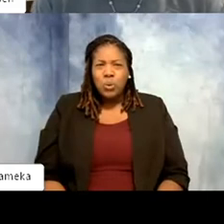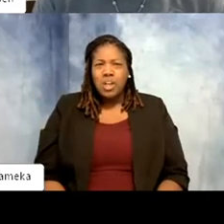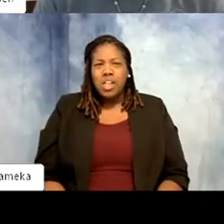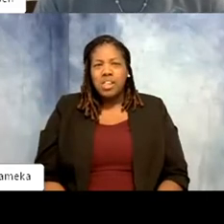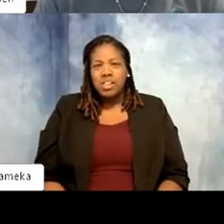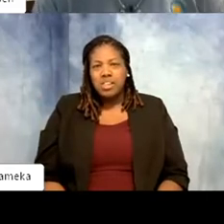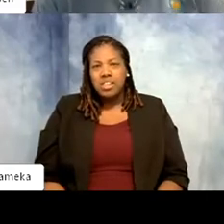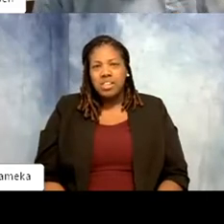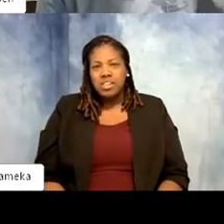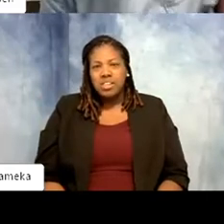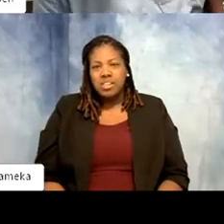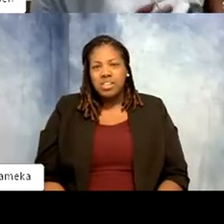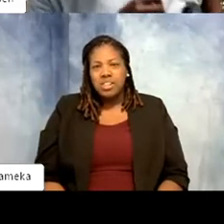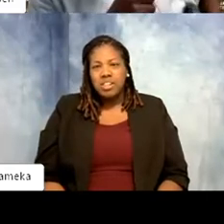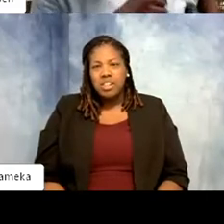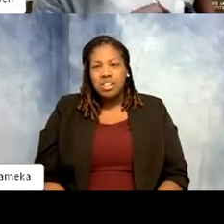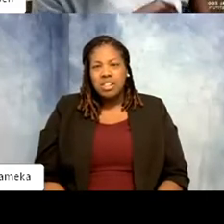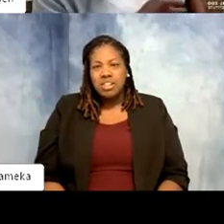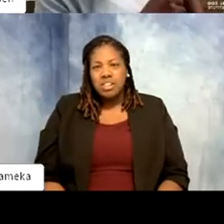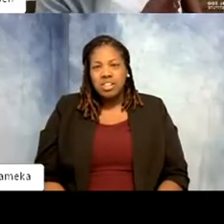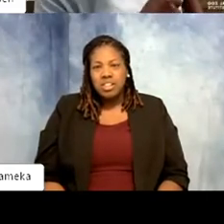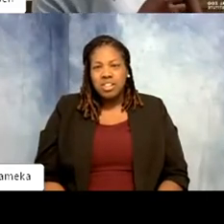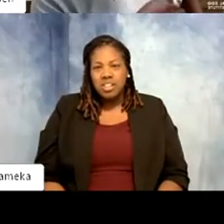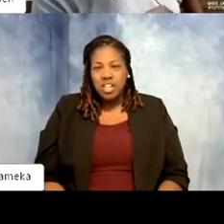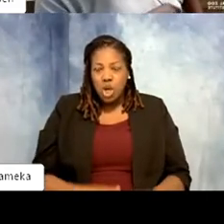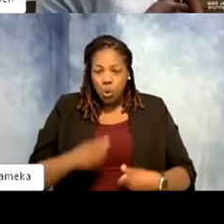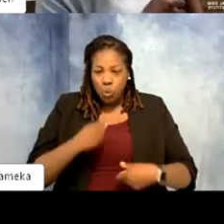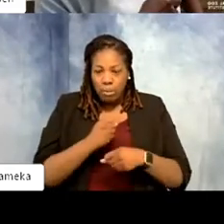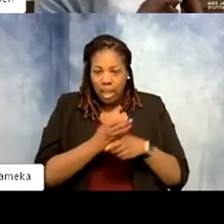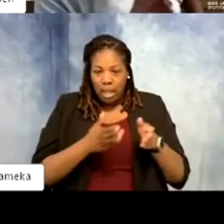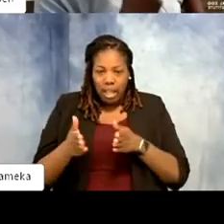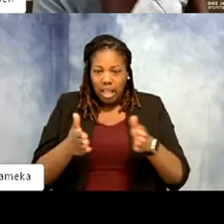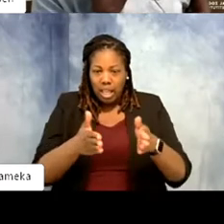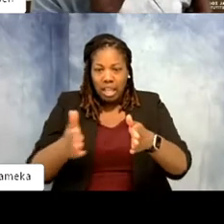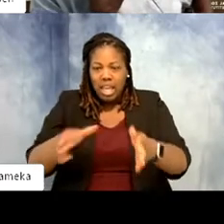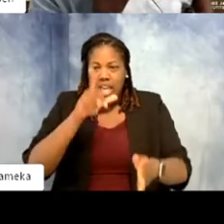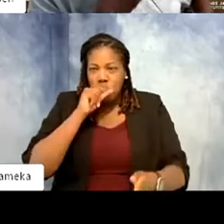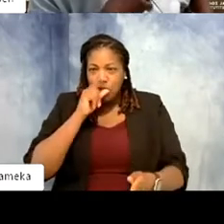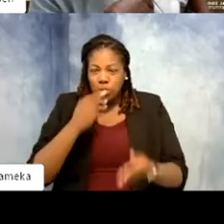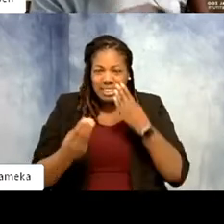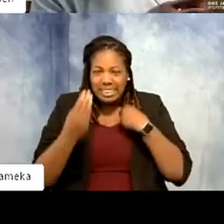Gwen: We make a path and they help our path when they eat it. >>Shellie: They shovel the snow for you?